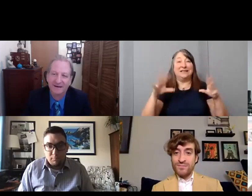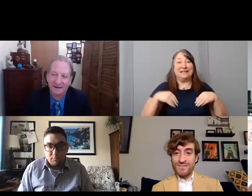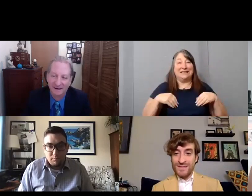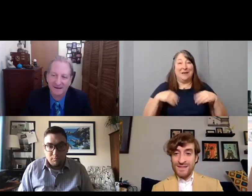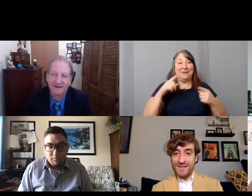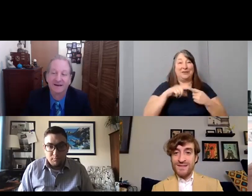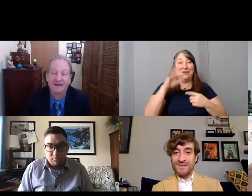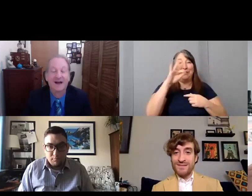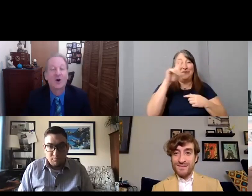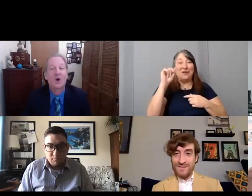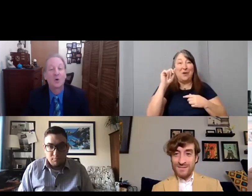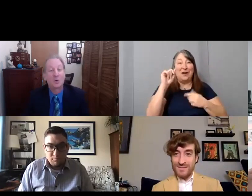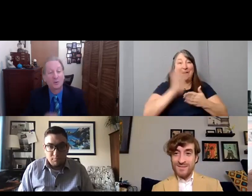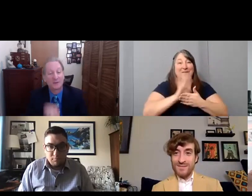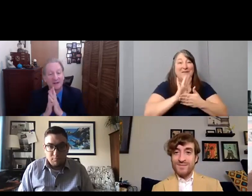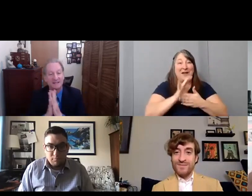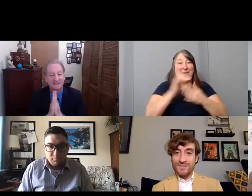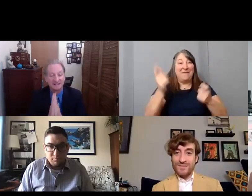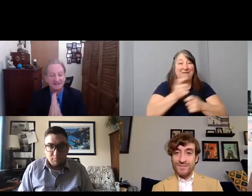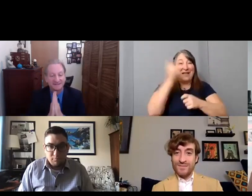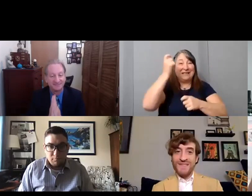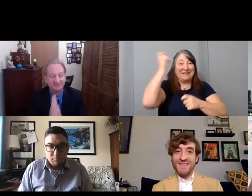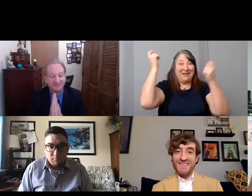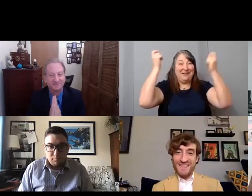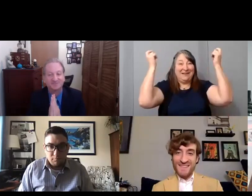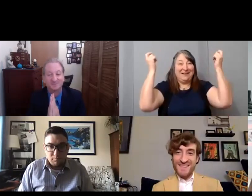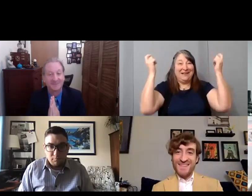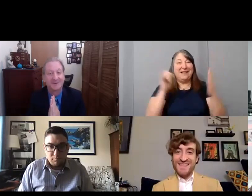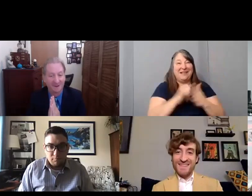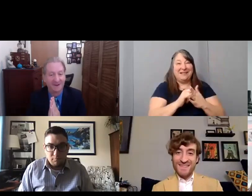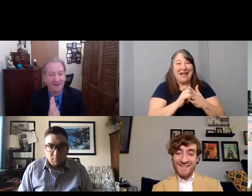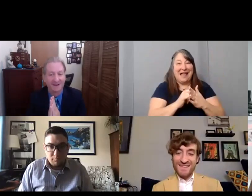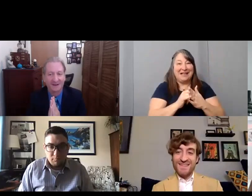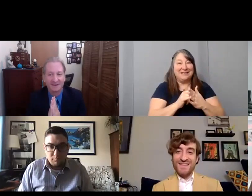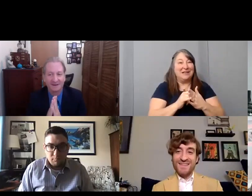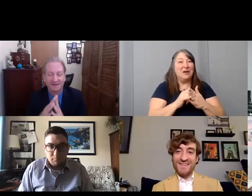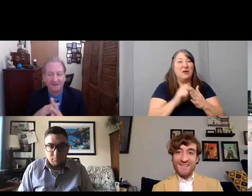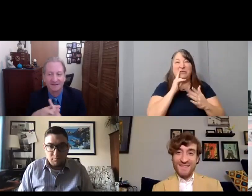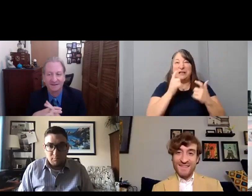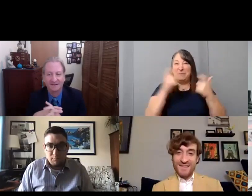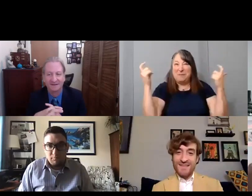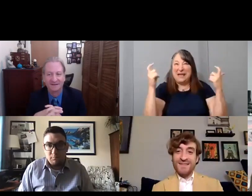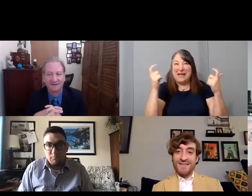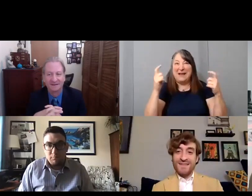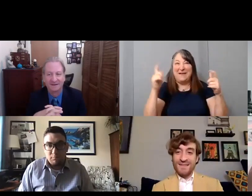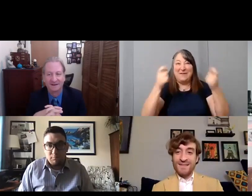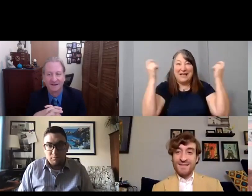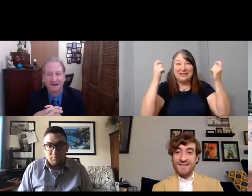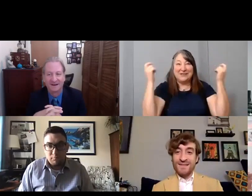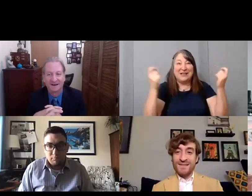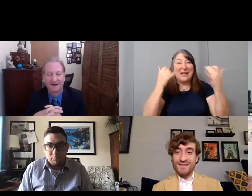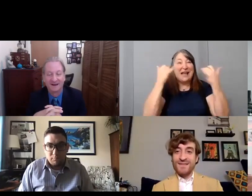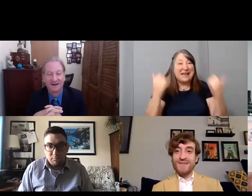Festival, which is a um of a very good festival And it's up for a grand jury prize, which